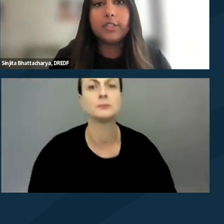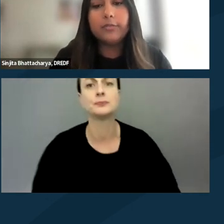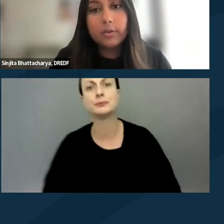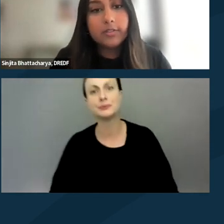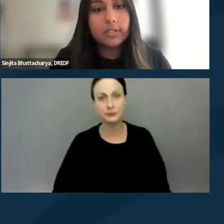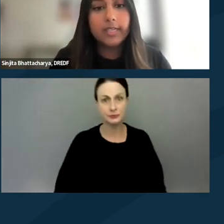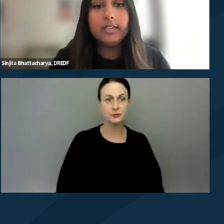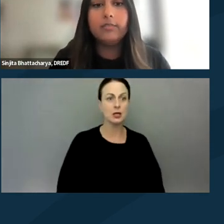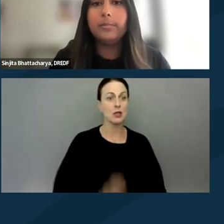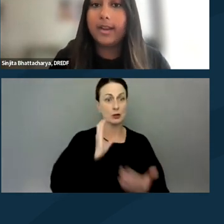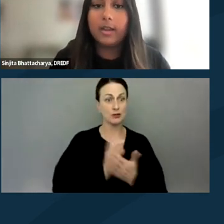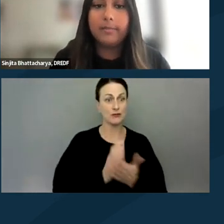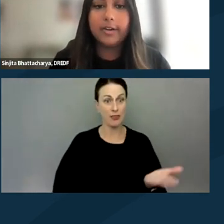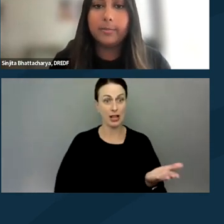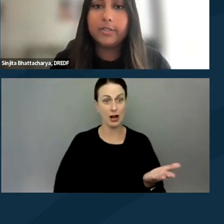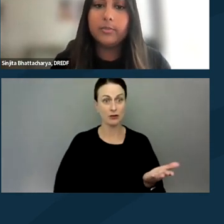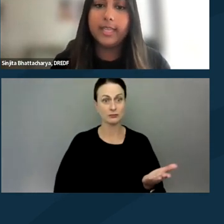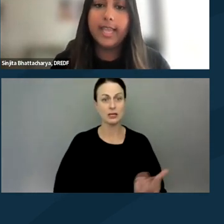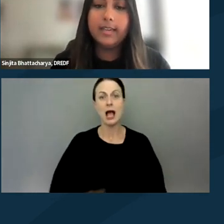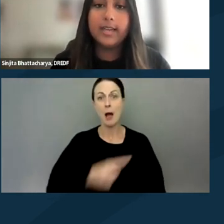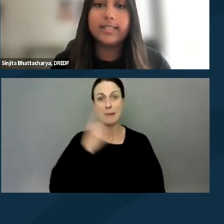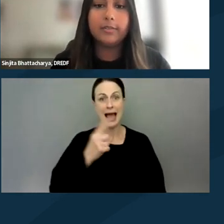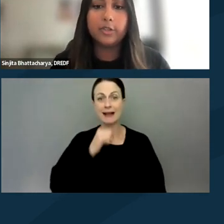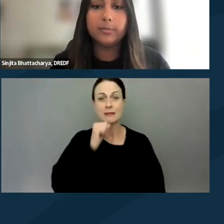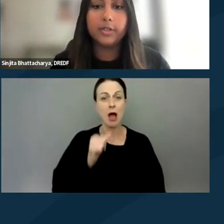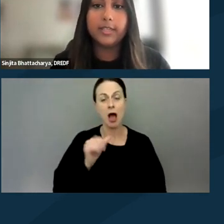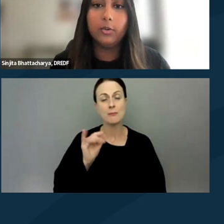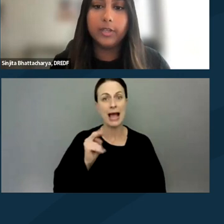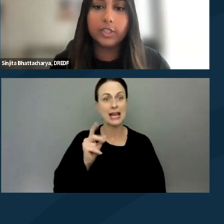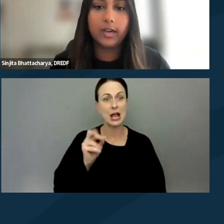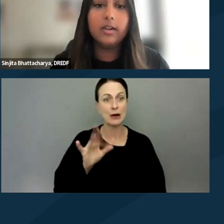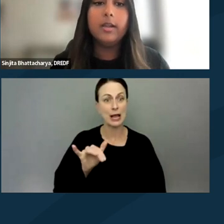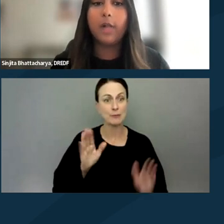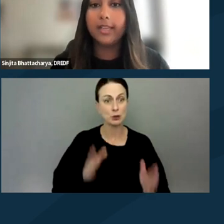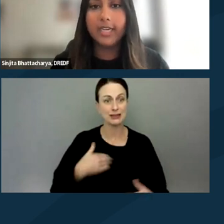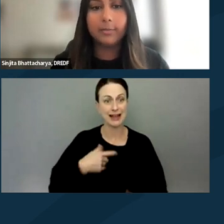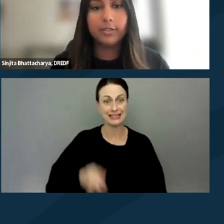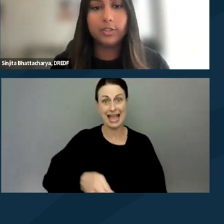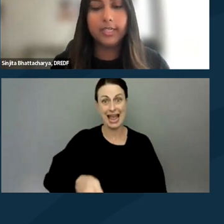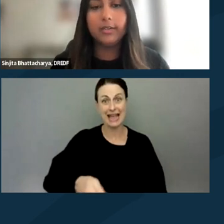There's a photo on the screen of a Black non-binary person with a cane and a South Asian person in a wheelchair, blocking a neighborhood street,